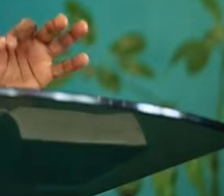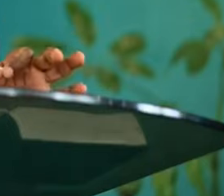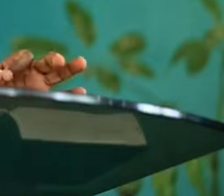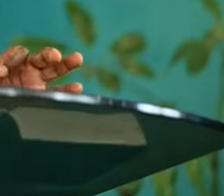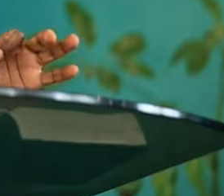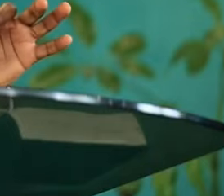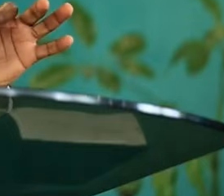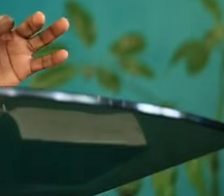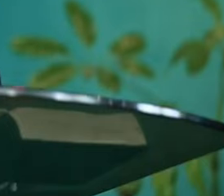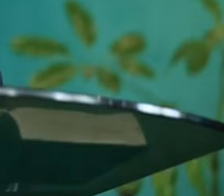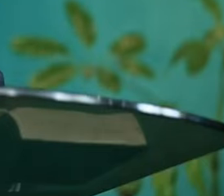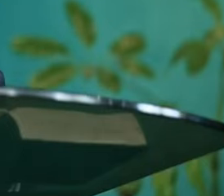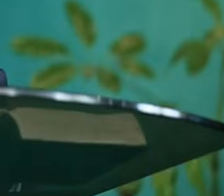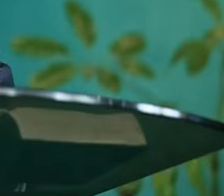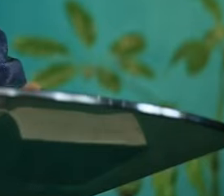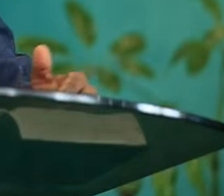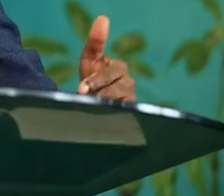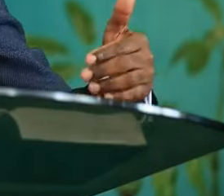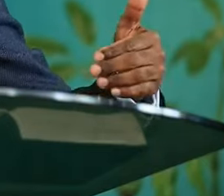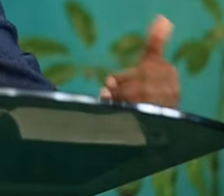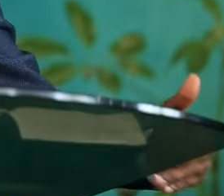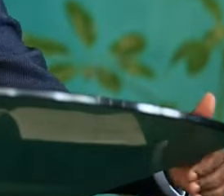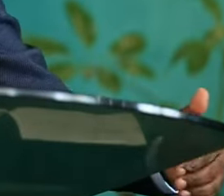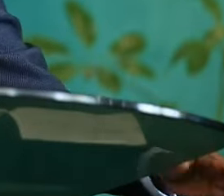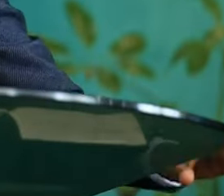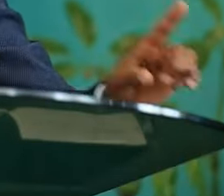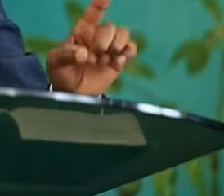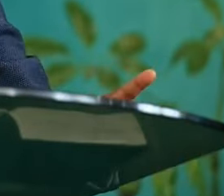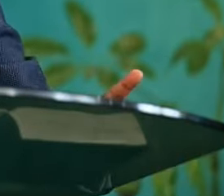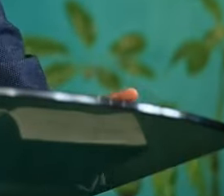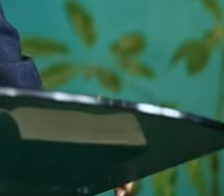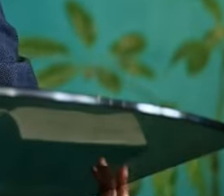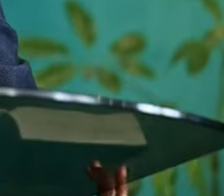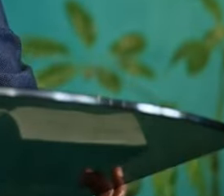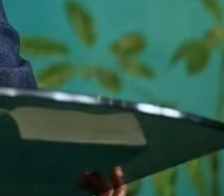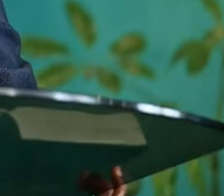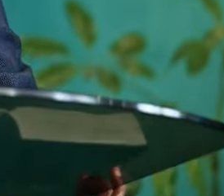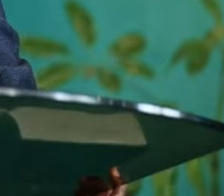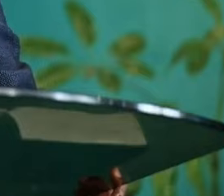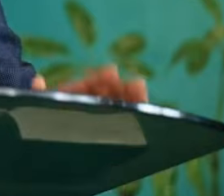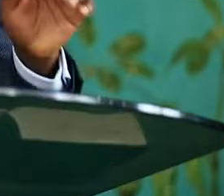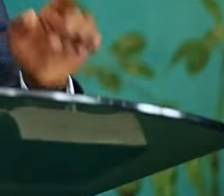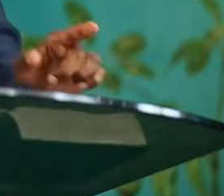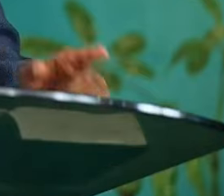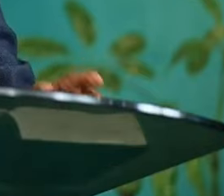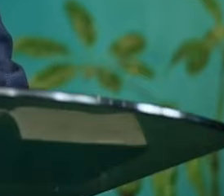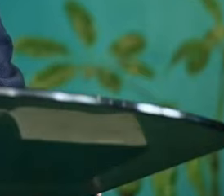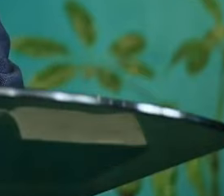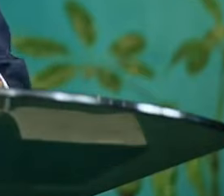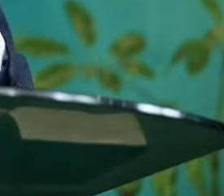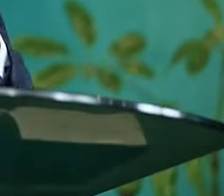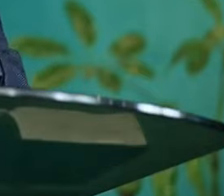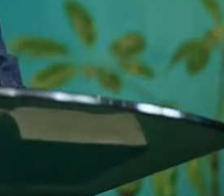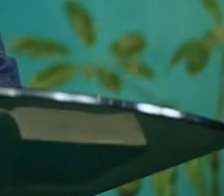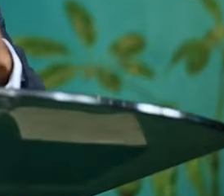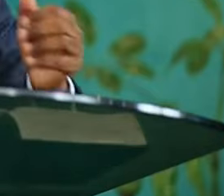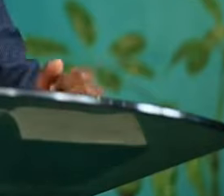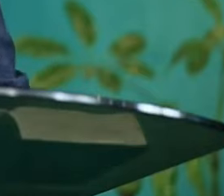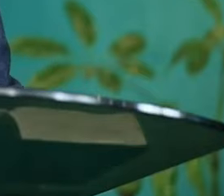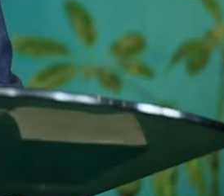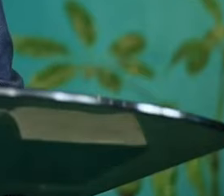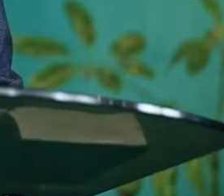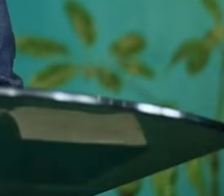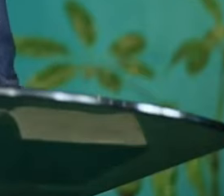equipped experienced and sophisticated but then he is not operating in the Physical Realm and I